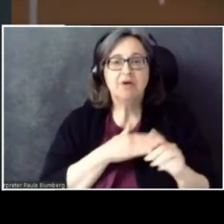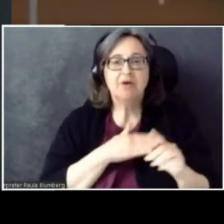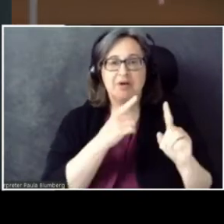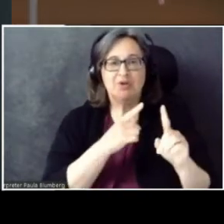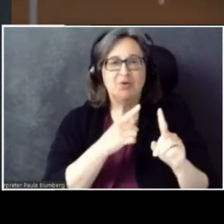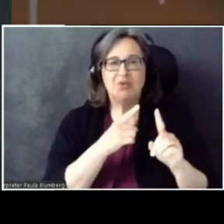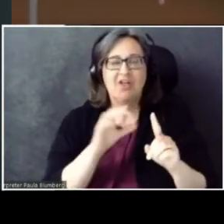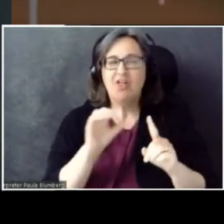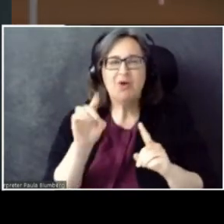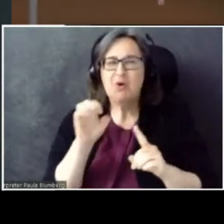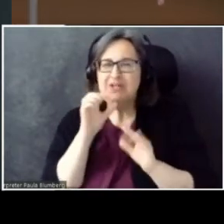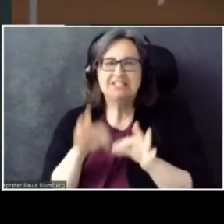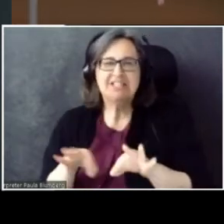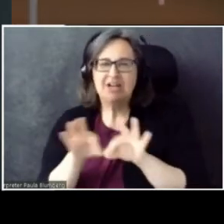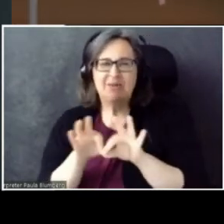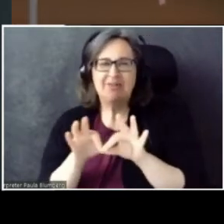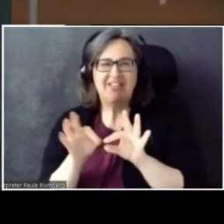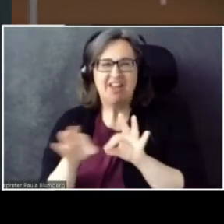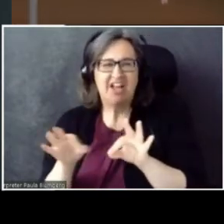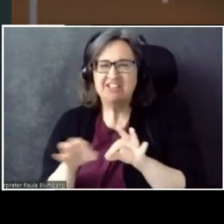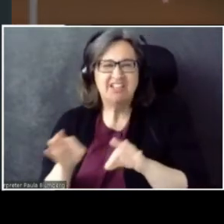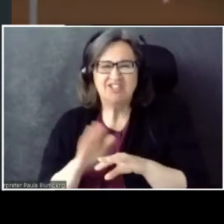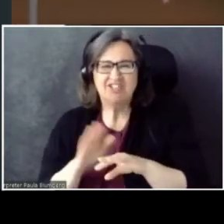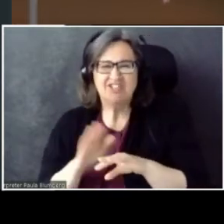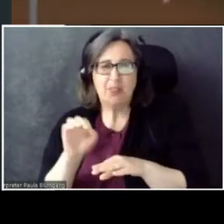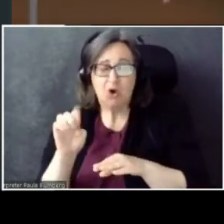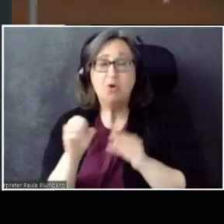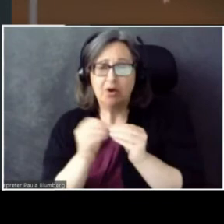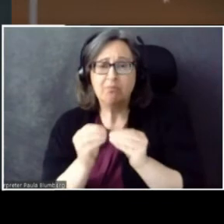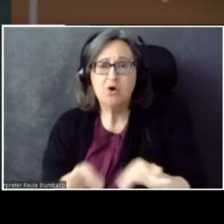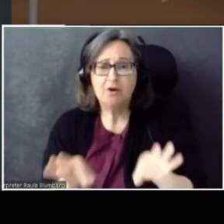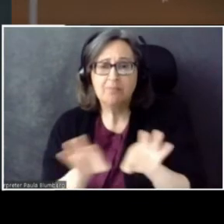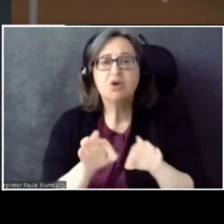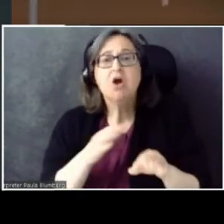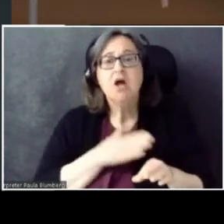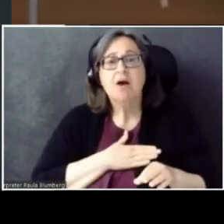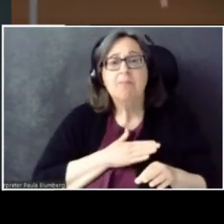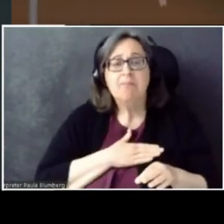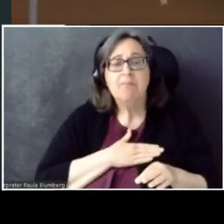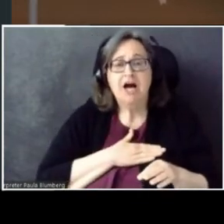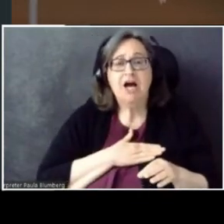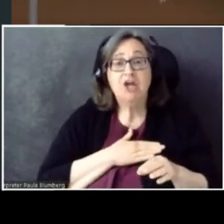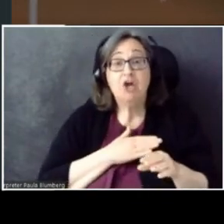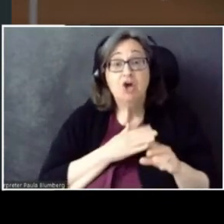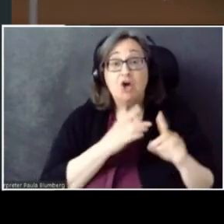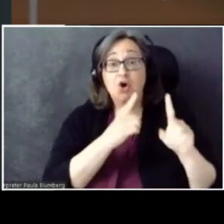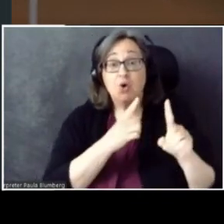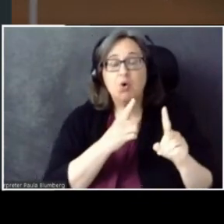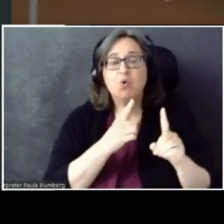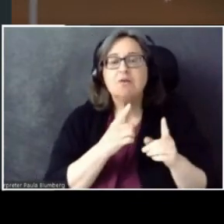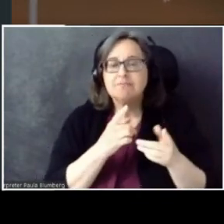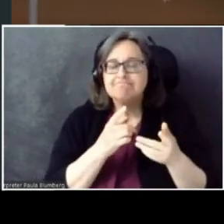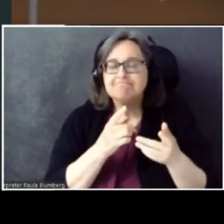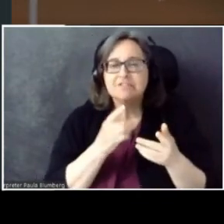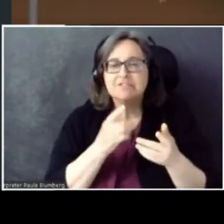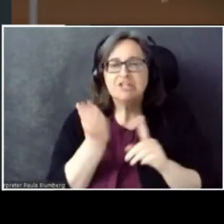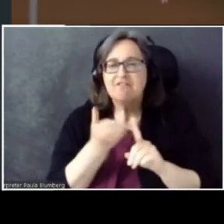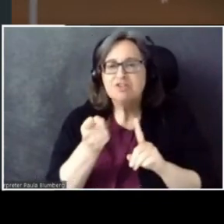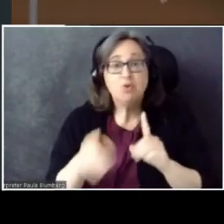The annotations I put on the code are more important. My goal here is to convince you all that adding captions is really relatively straightforward.